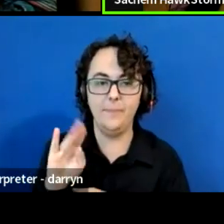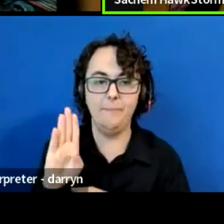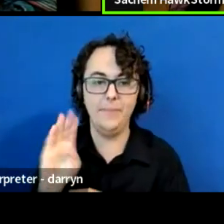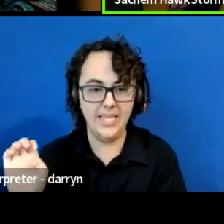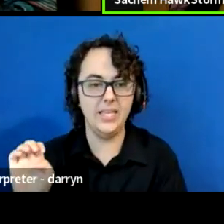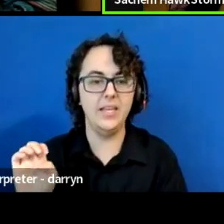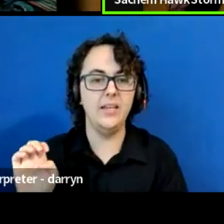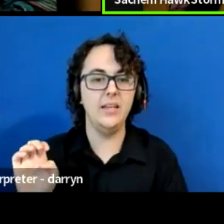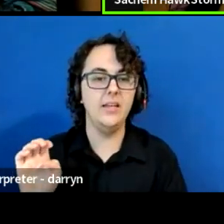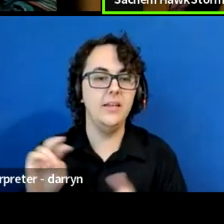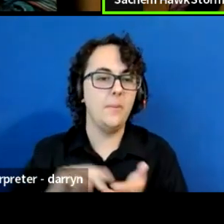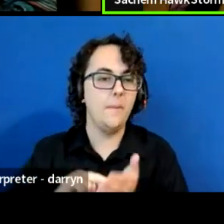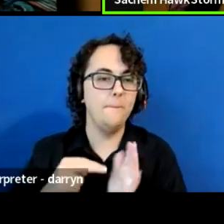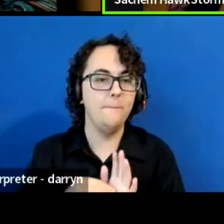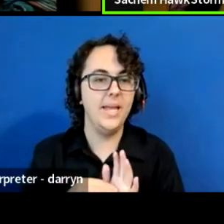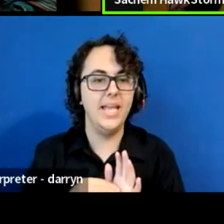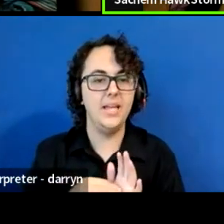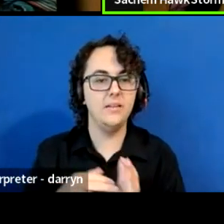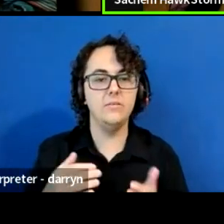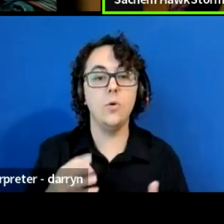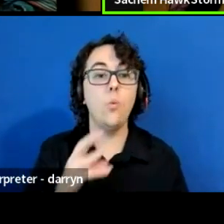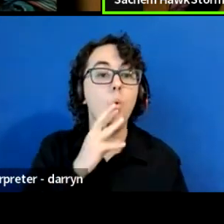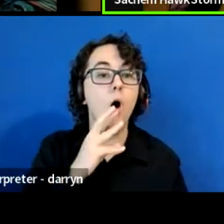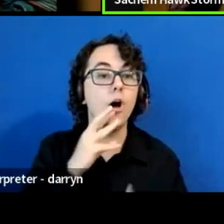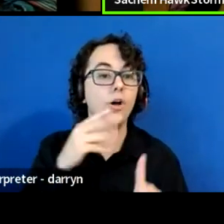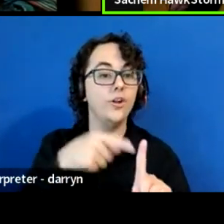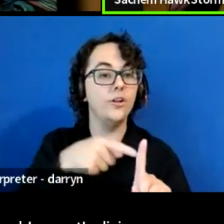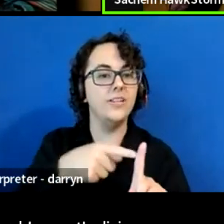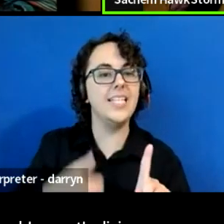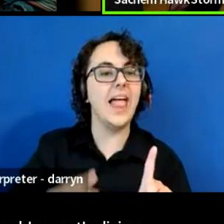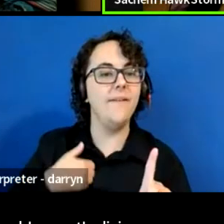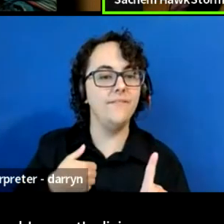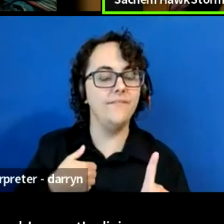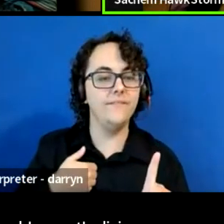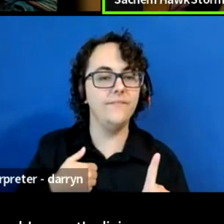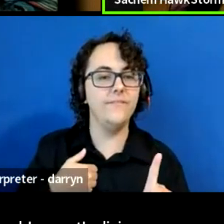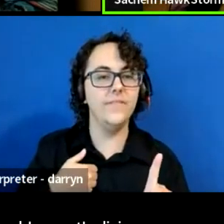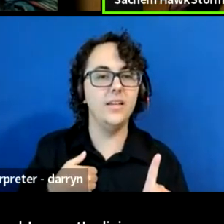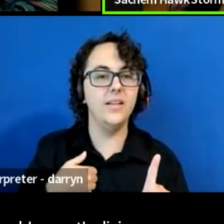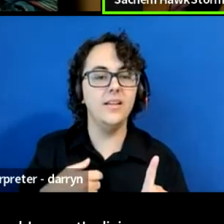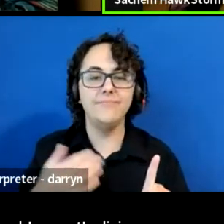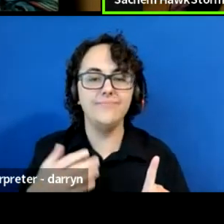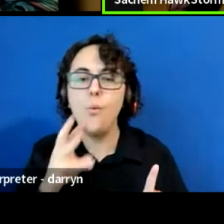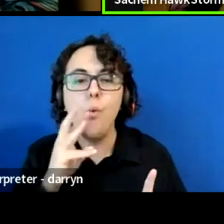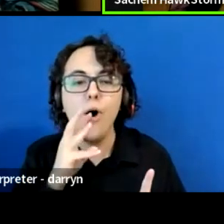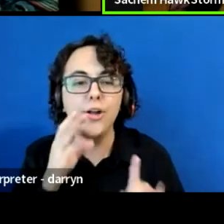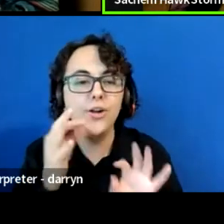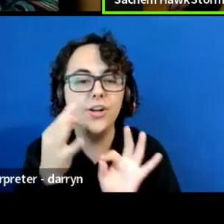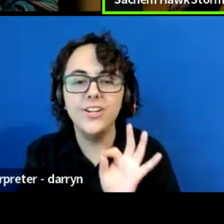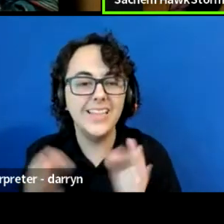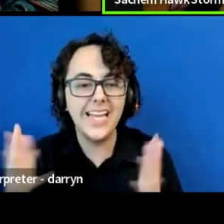which would mean the living water. It doesn't mean water, if you say water,